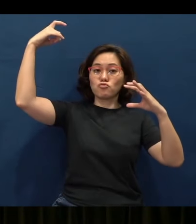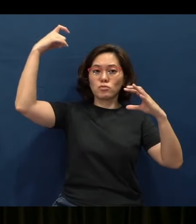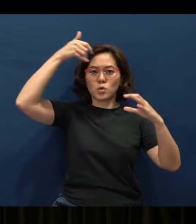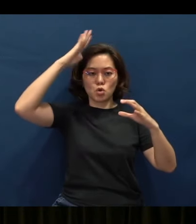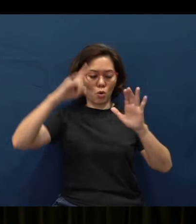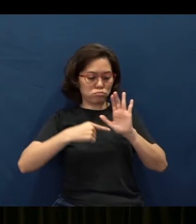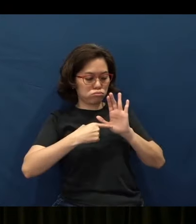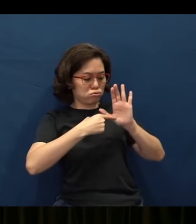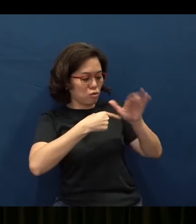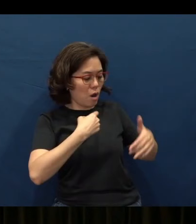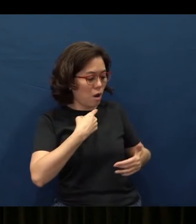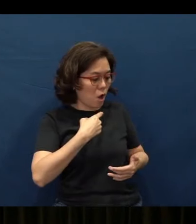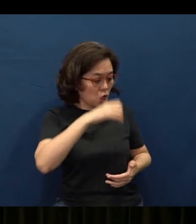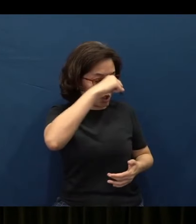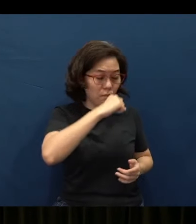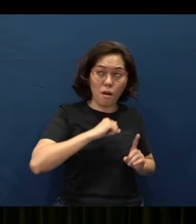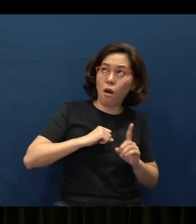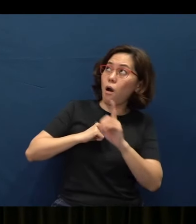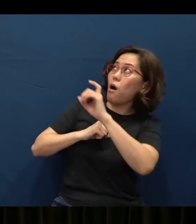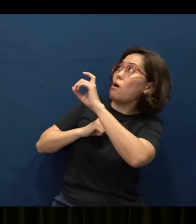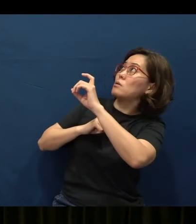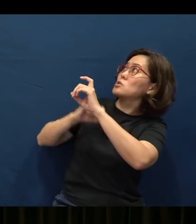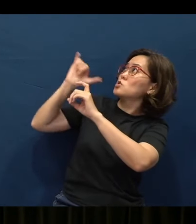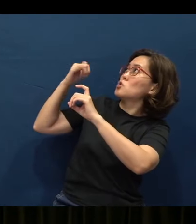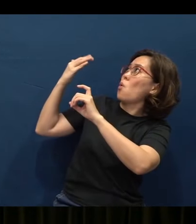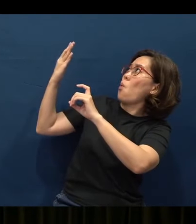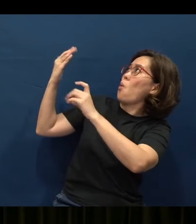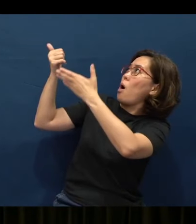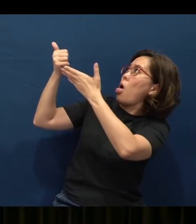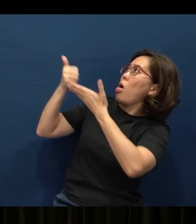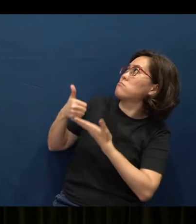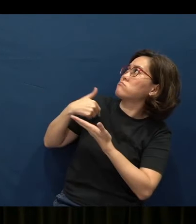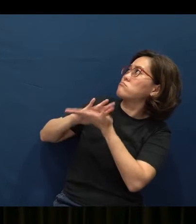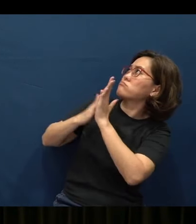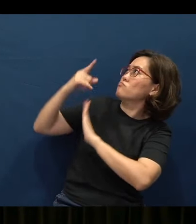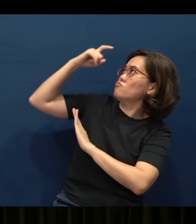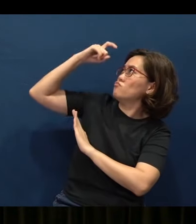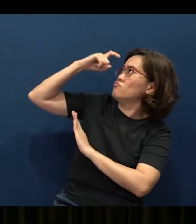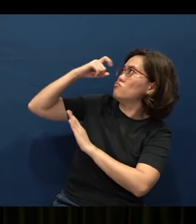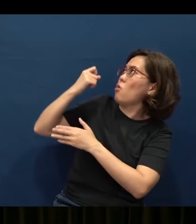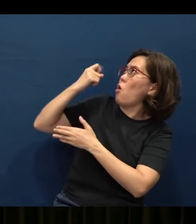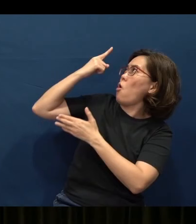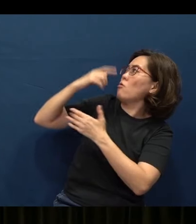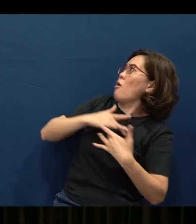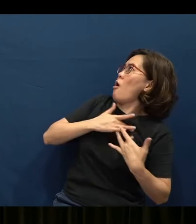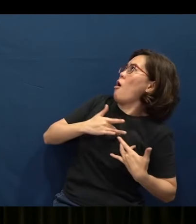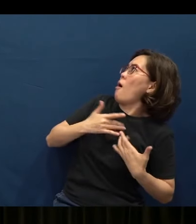and Solomon asked the Lord, you know, to help him to be wise and to have an understanding heart.